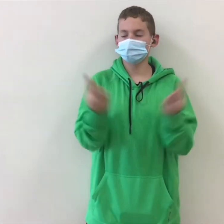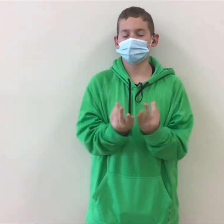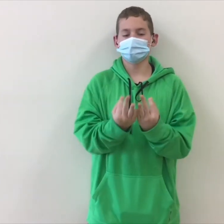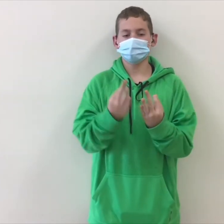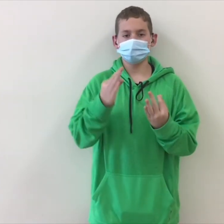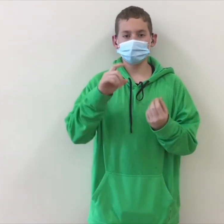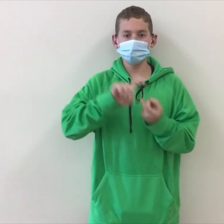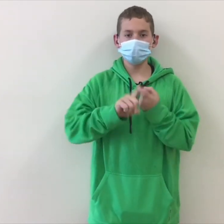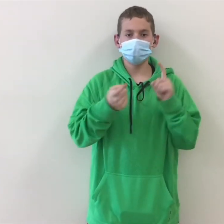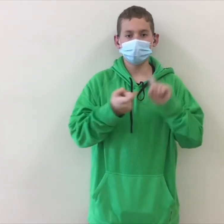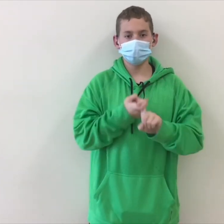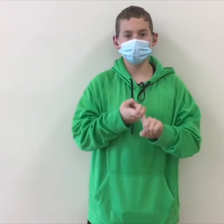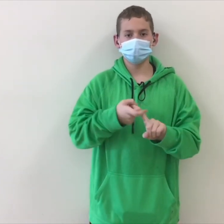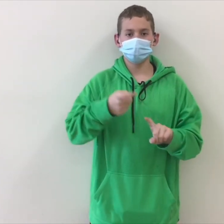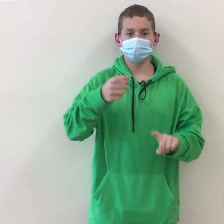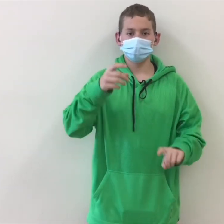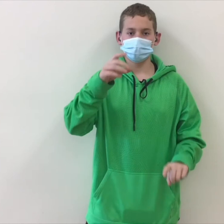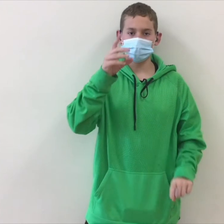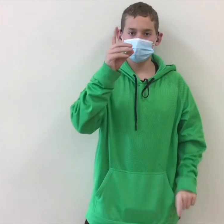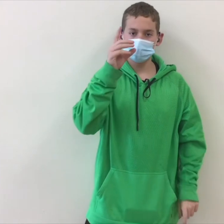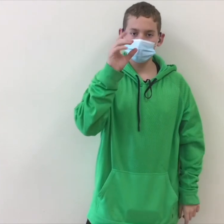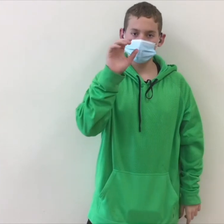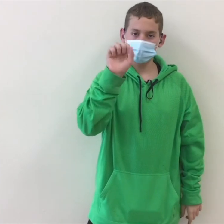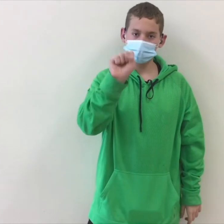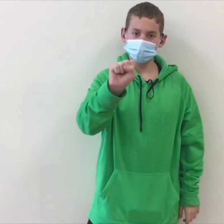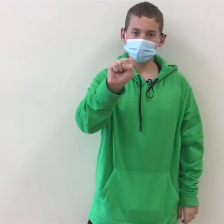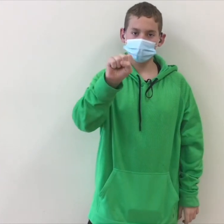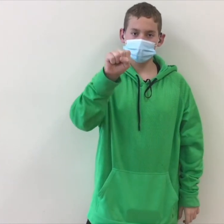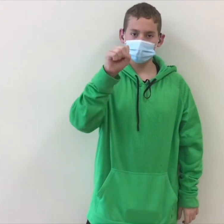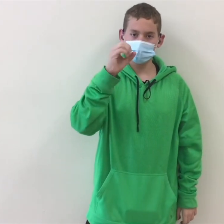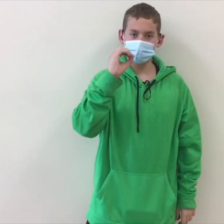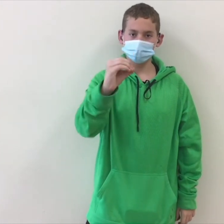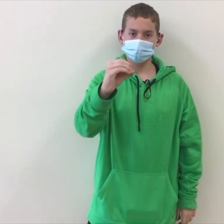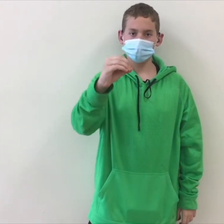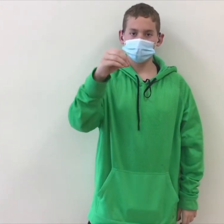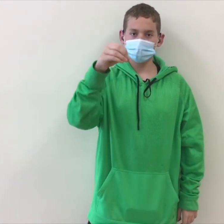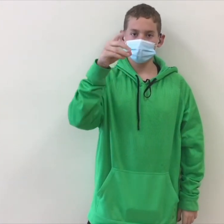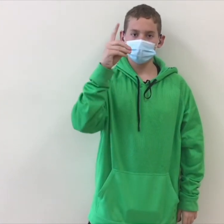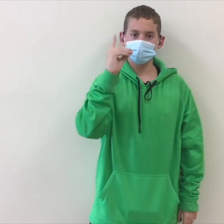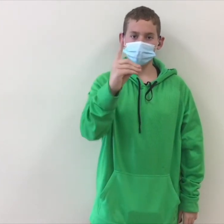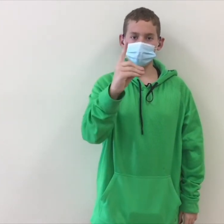Hello I'm thankful for my family and friends at OSD.